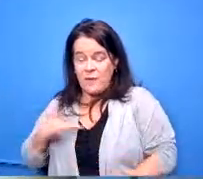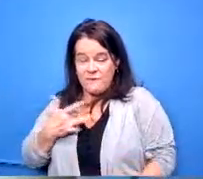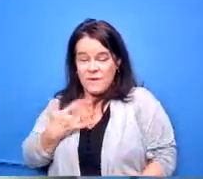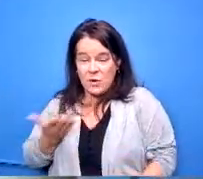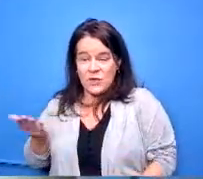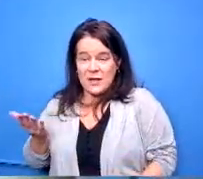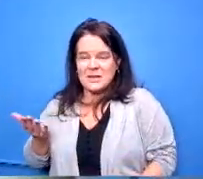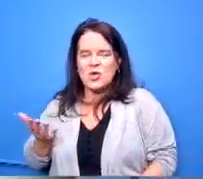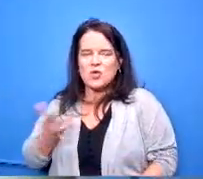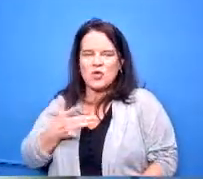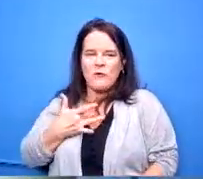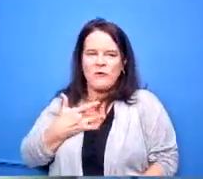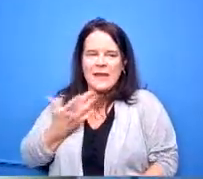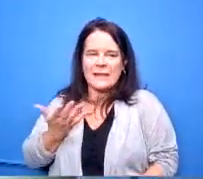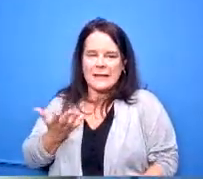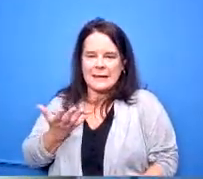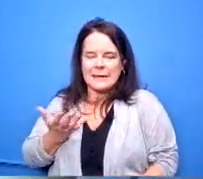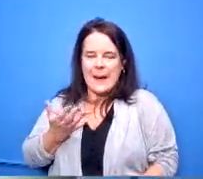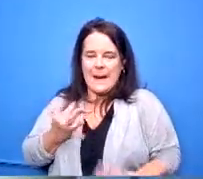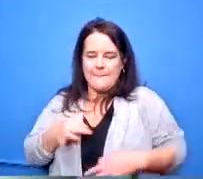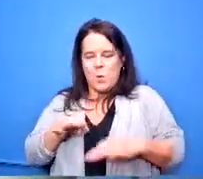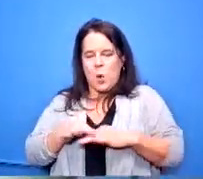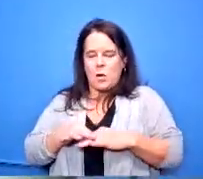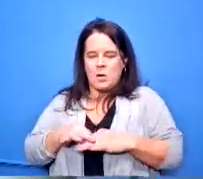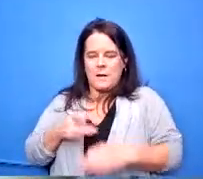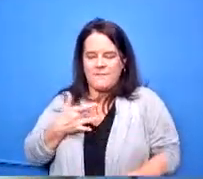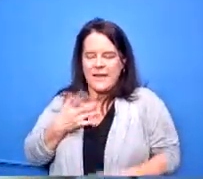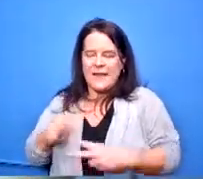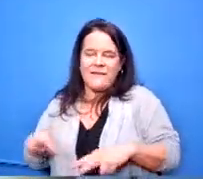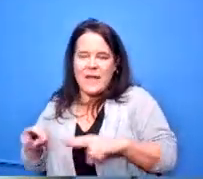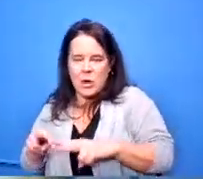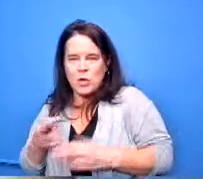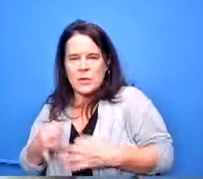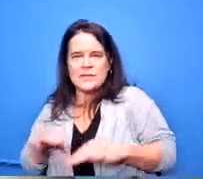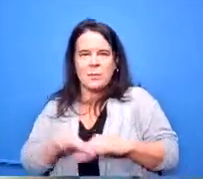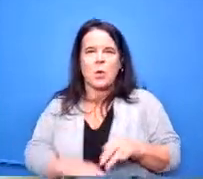so i definitely encourage you guys to really i mean i think your chiefs are doing a great job